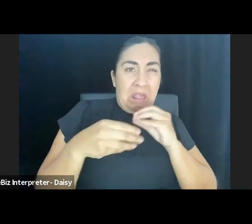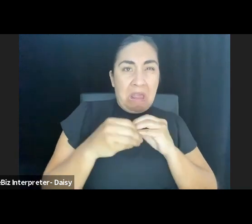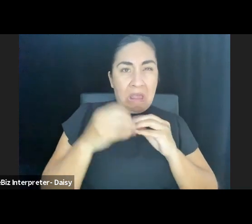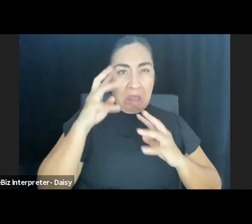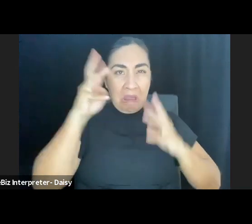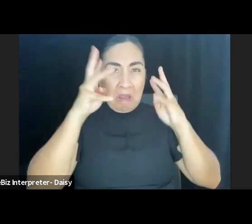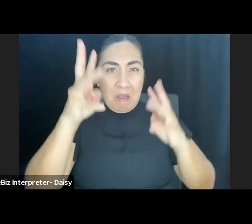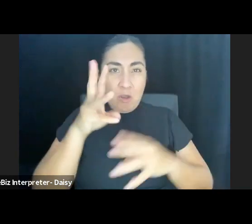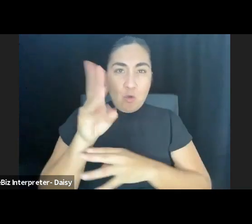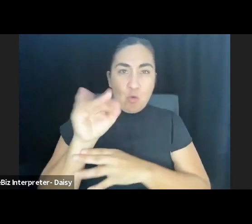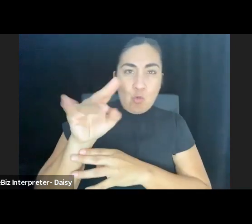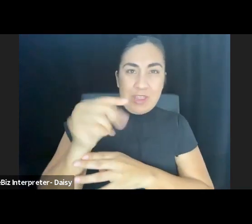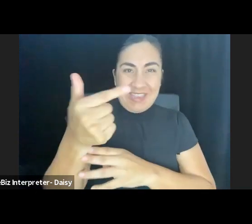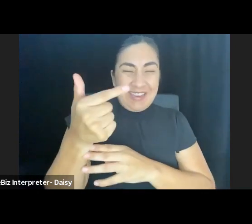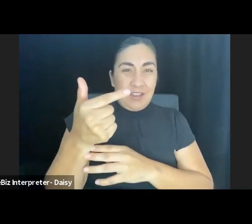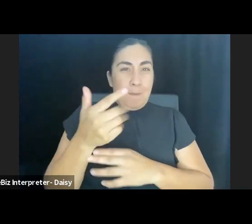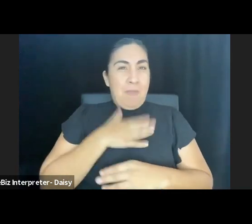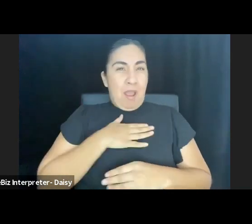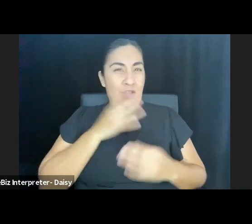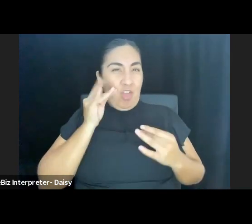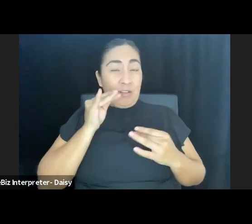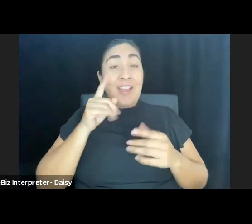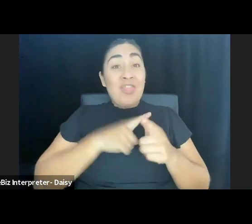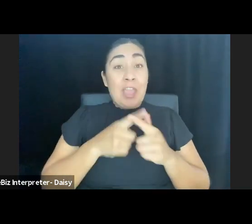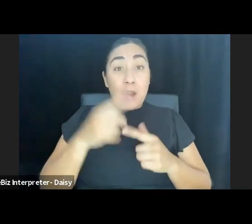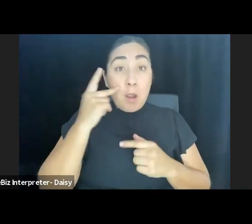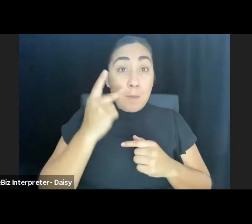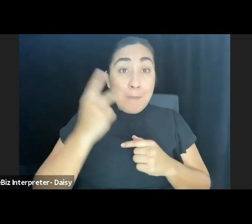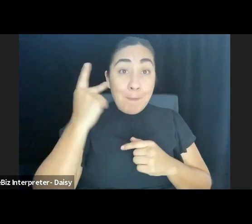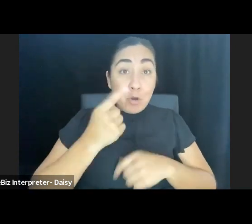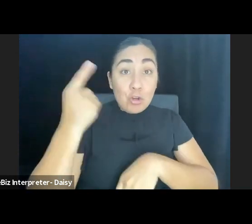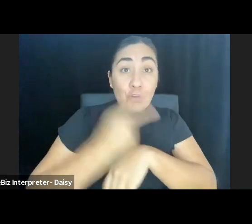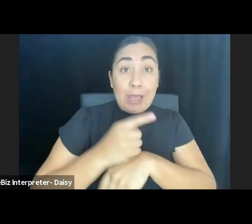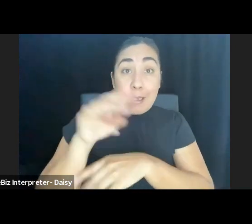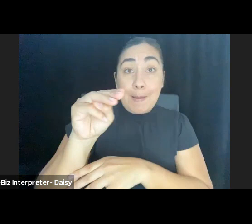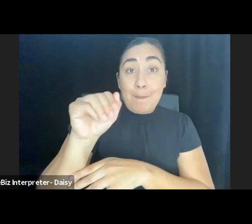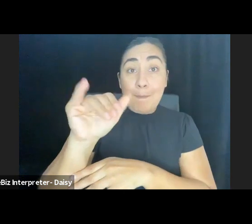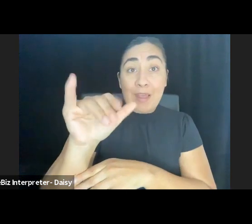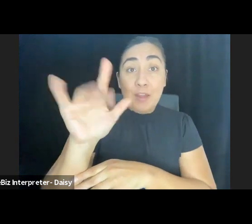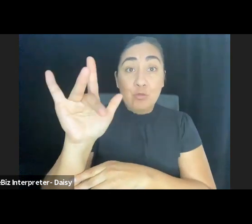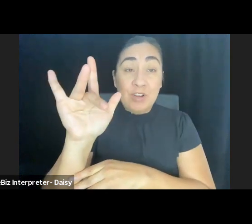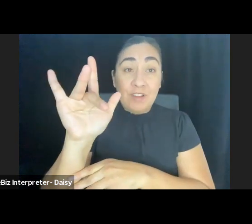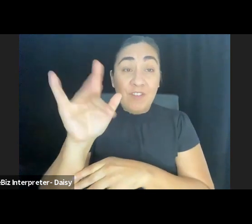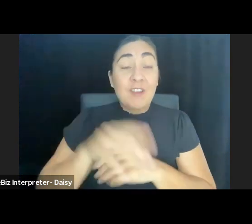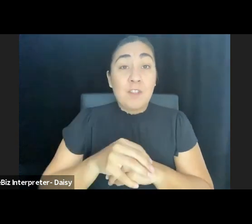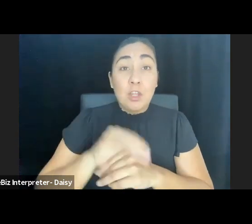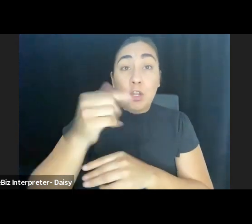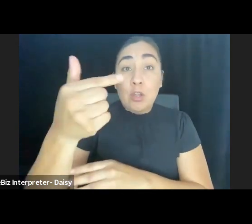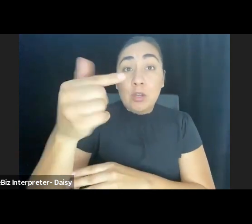Then on Memorial Day, May 25th, George Floyd was murdered by Minneapolis Police at the intersection